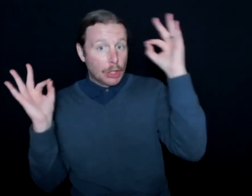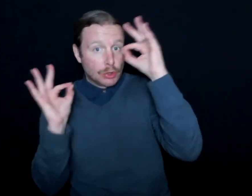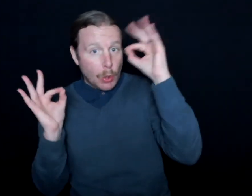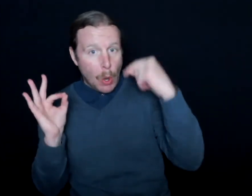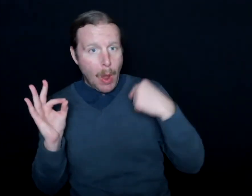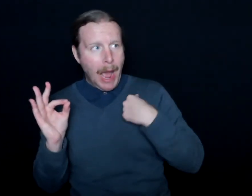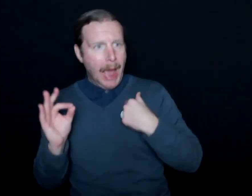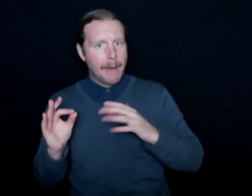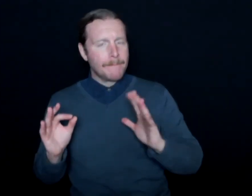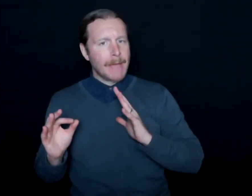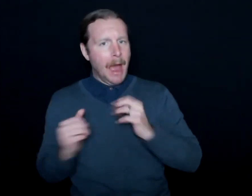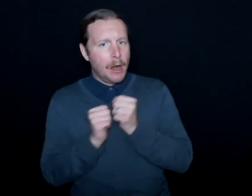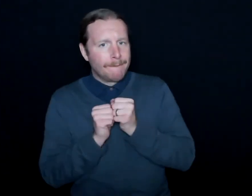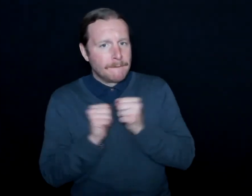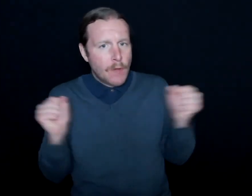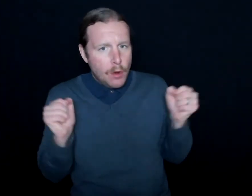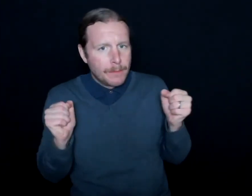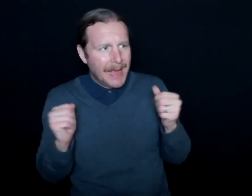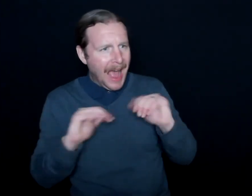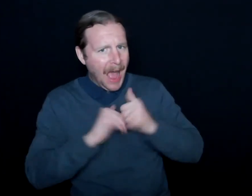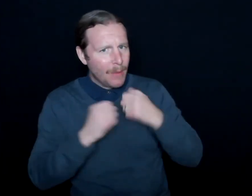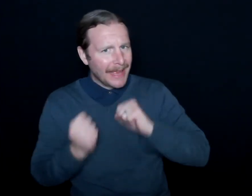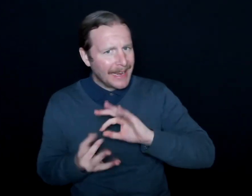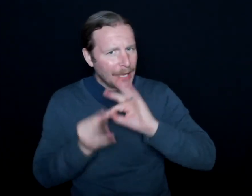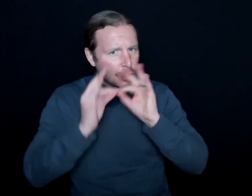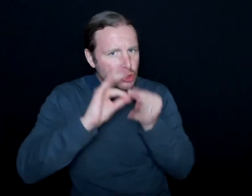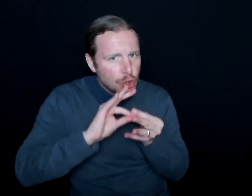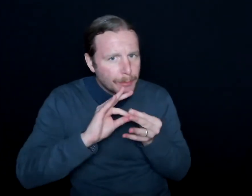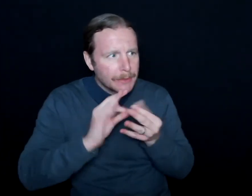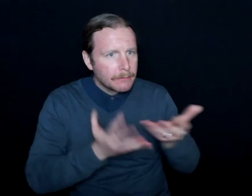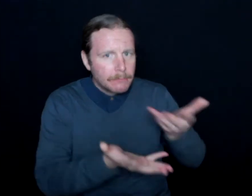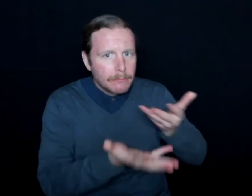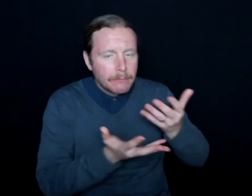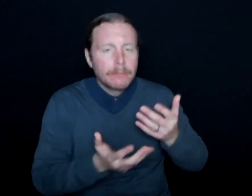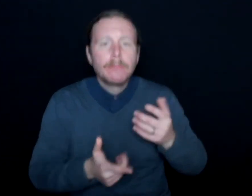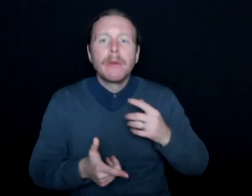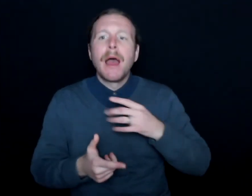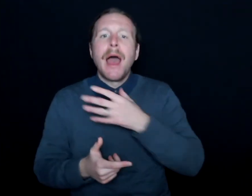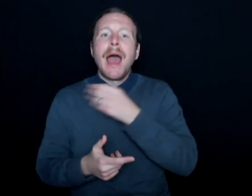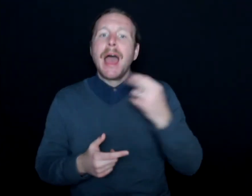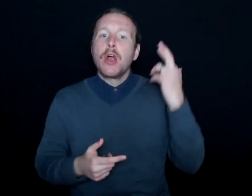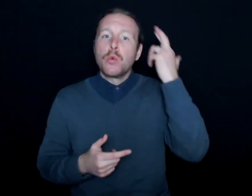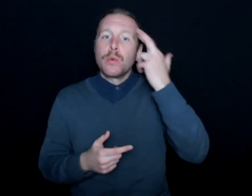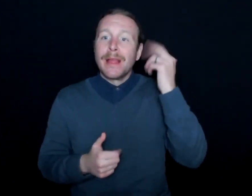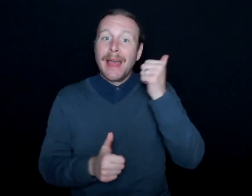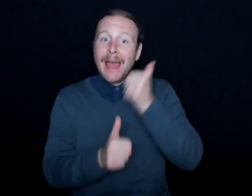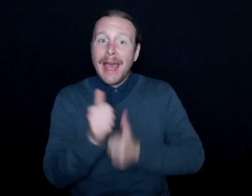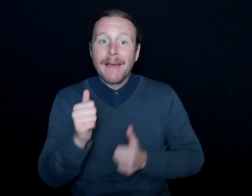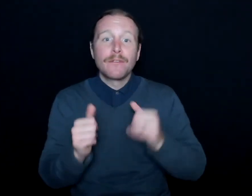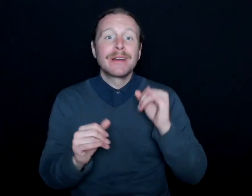and being vulnerable and saying, how can I interpret this-- and then also realizing that every press conference--